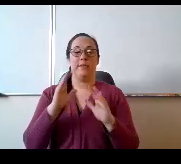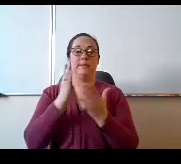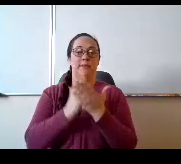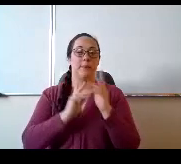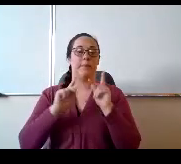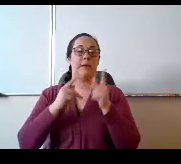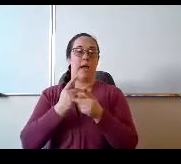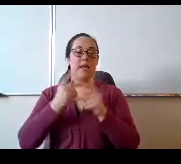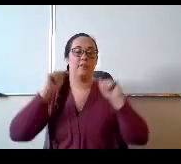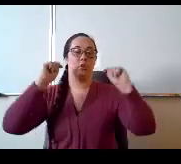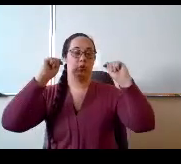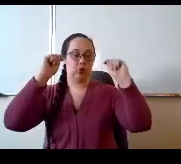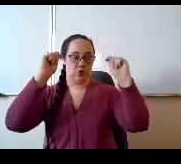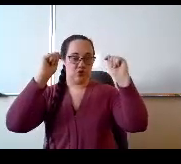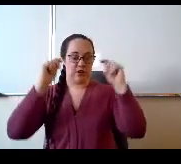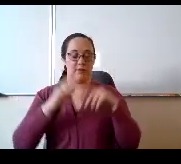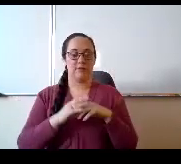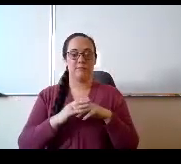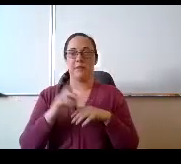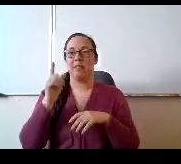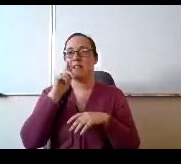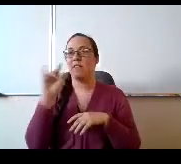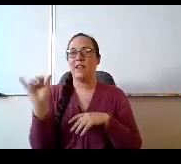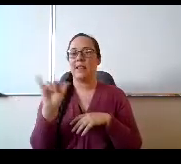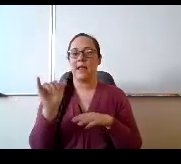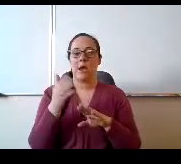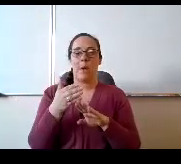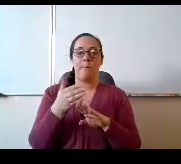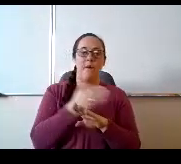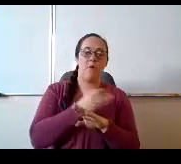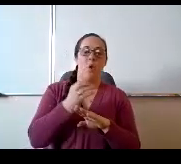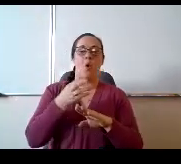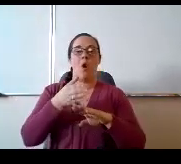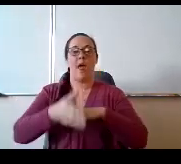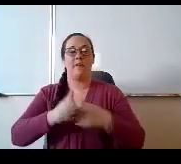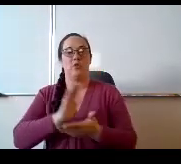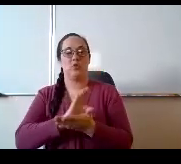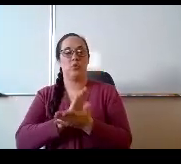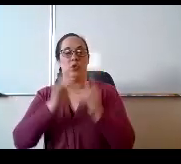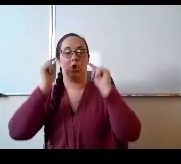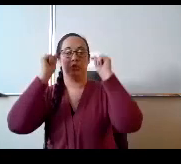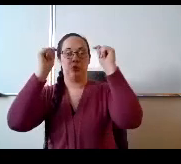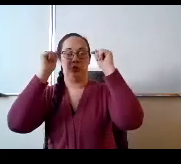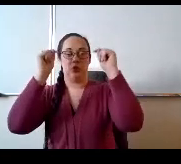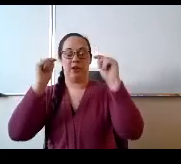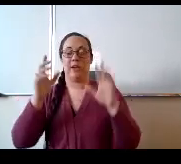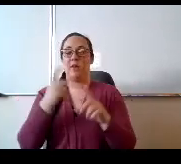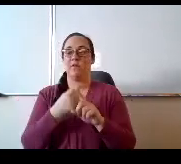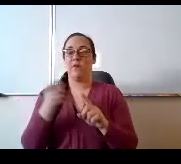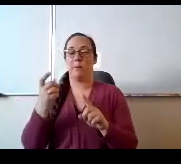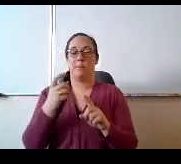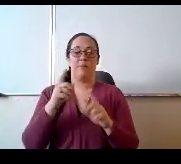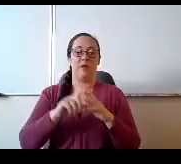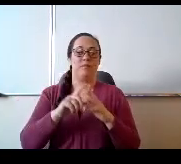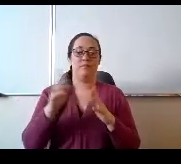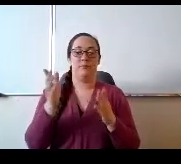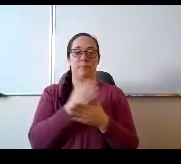Think of that as after school or before school tutoring that teachers are running that runs anywhere from an hour to maybe 90 minutes,